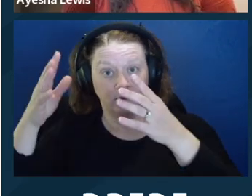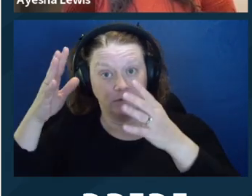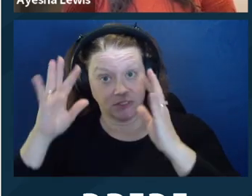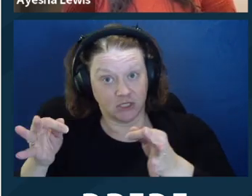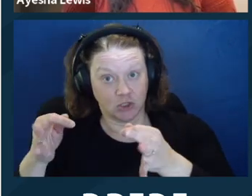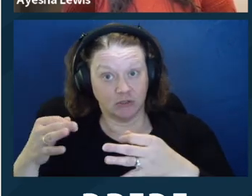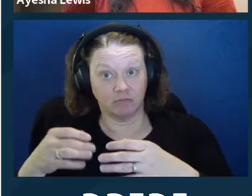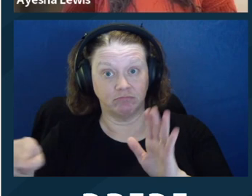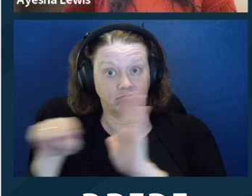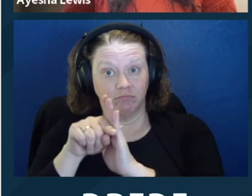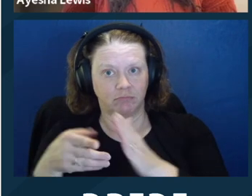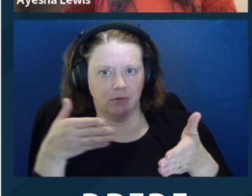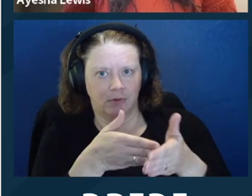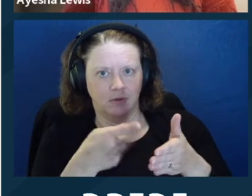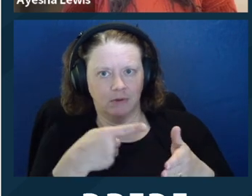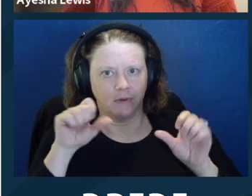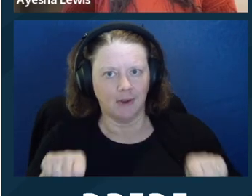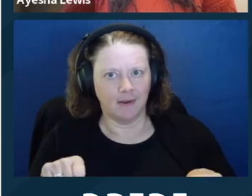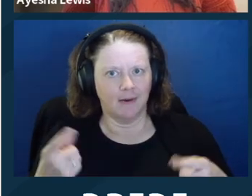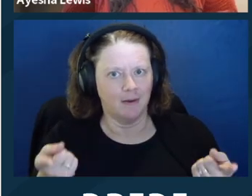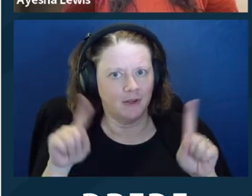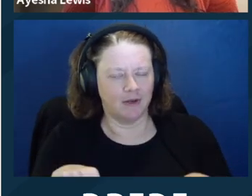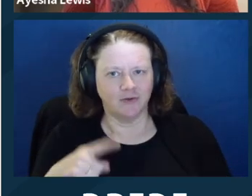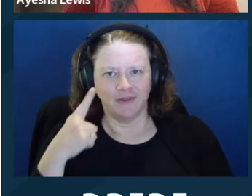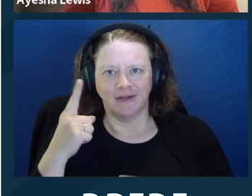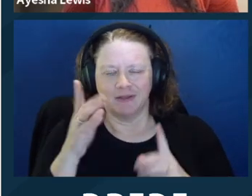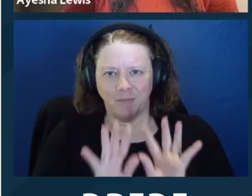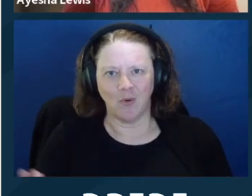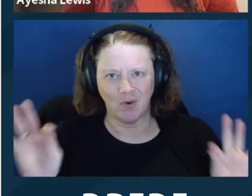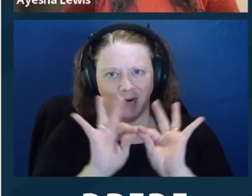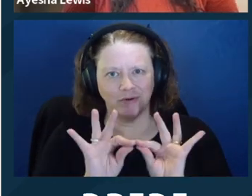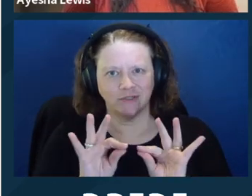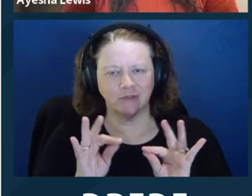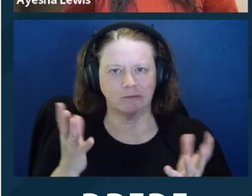be prejudiced, and have adverse rulings made against them.